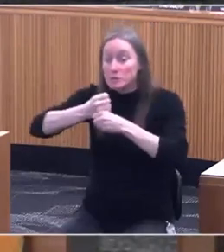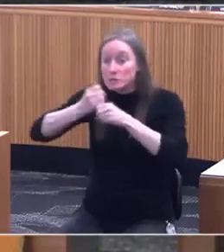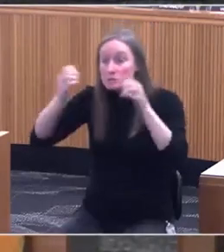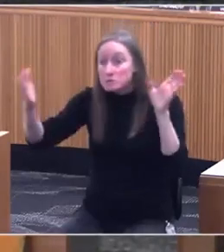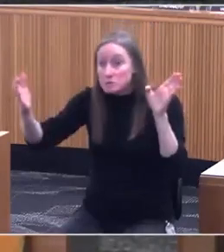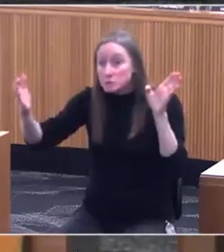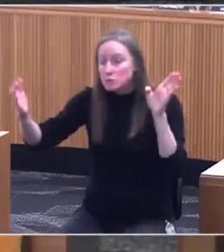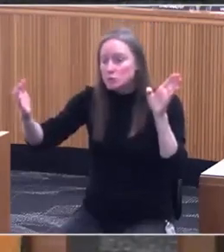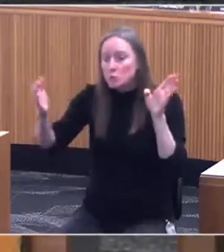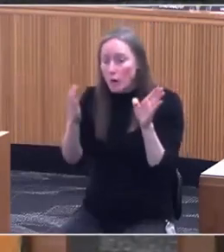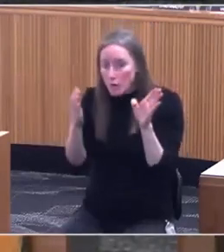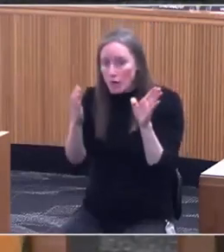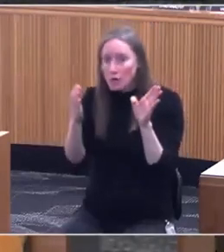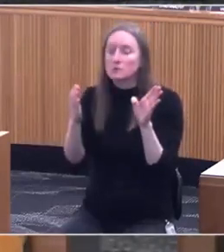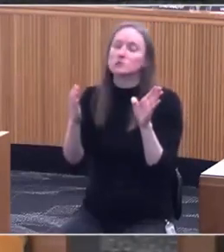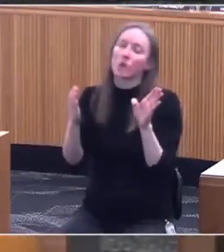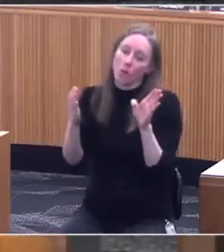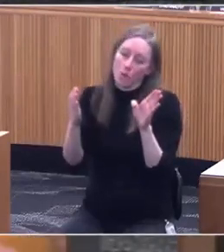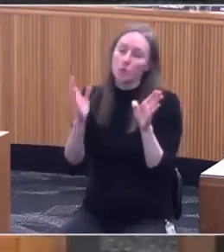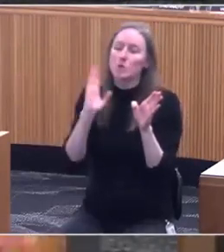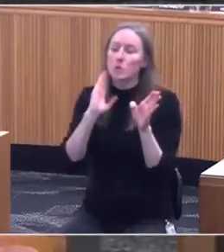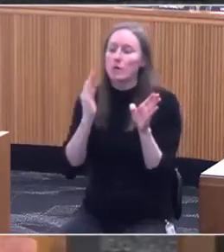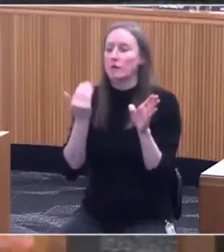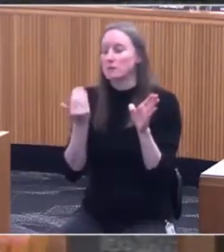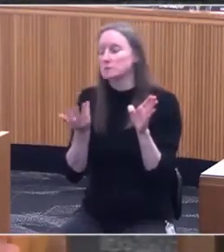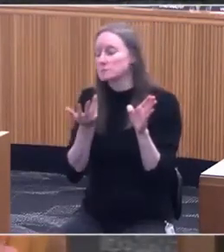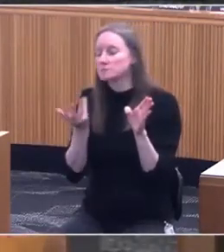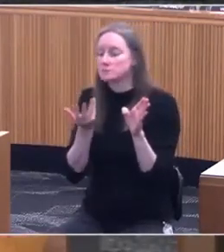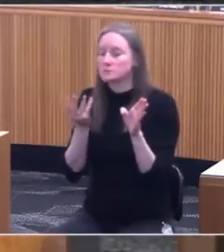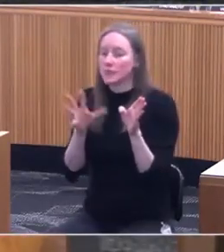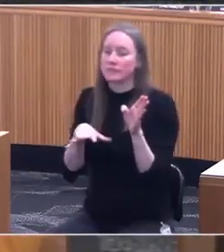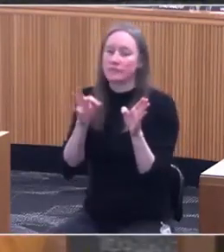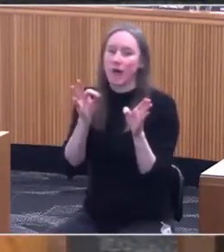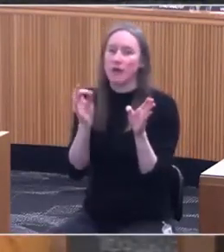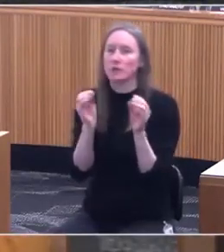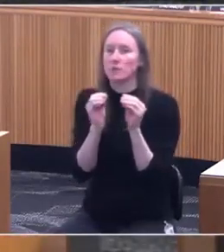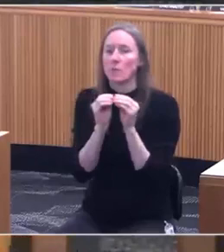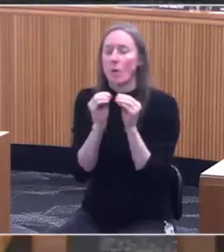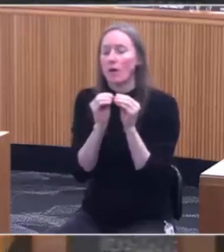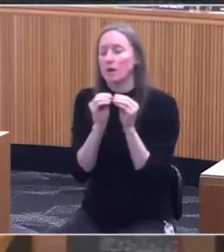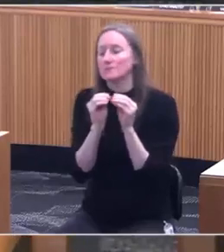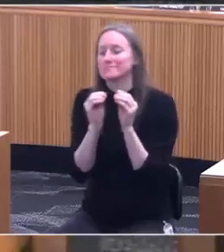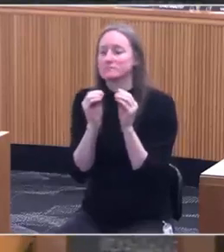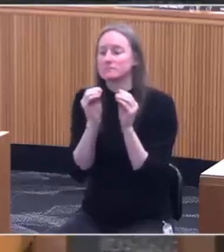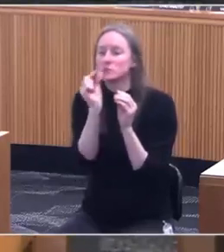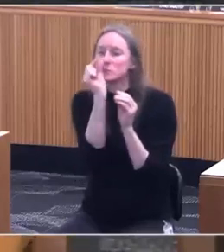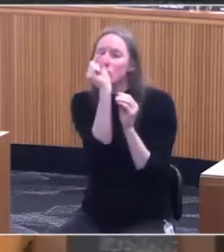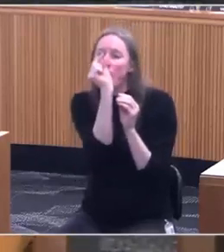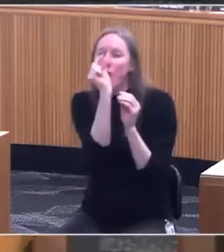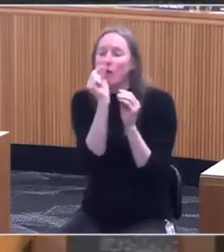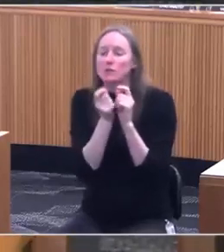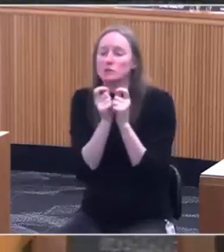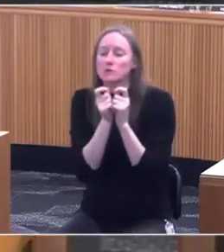smaller time amounts that you're gaining. [Diehl] But those will still be used